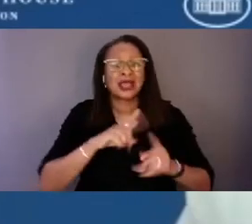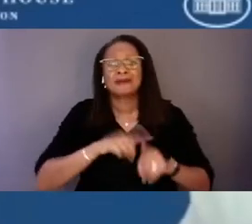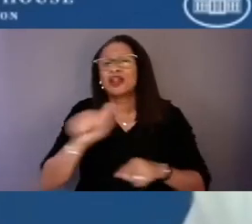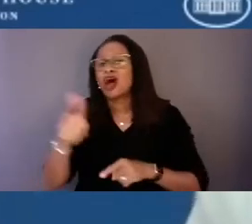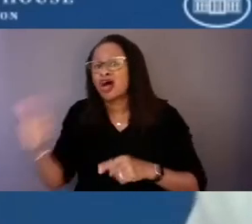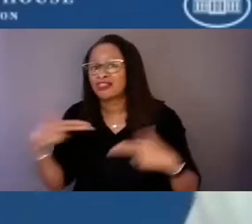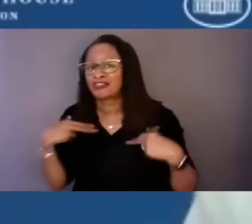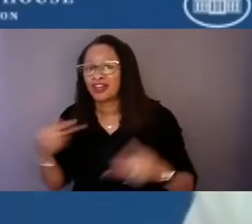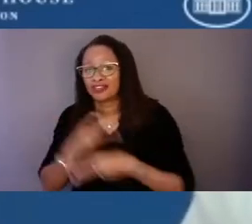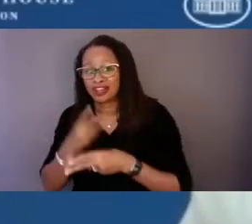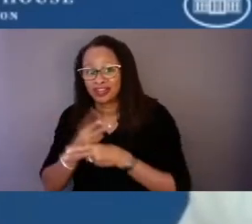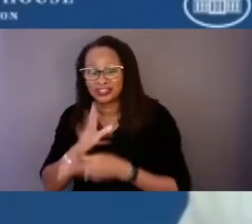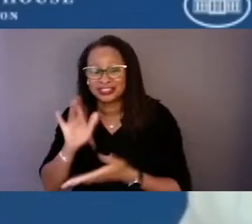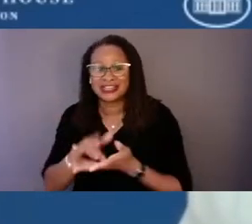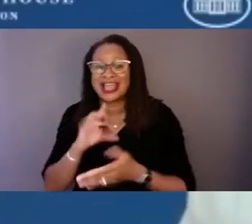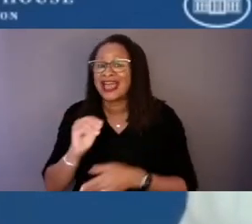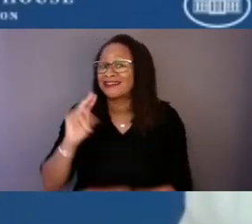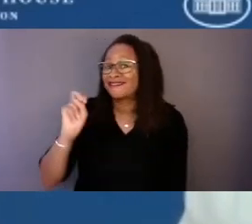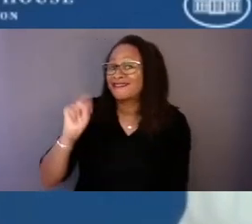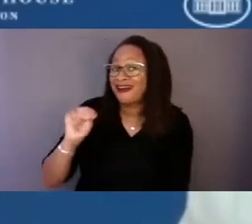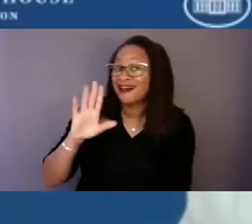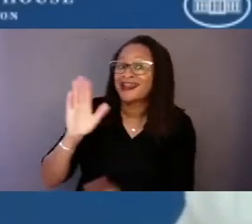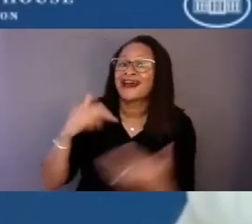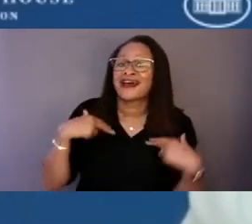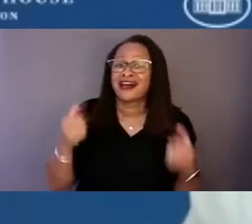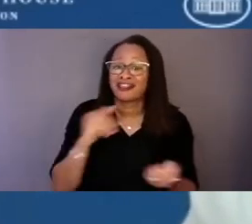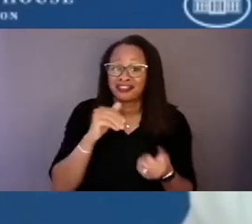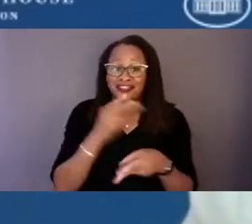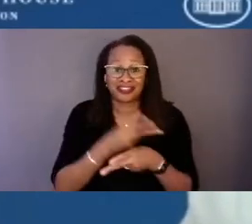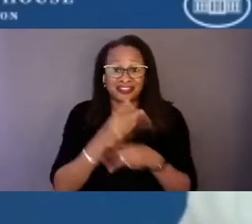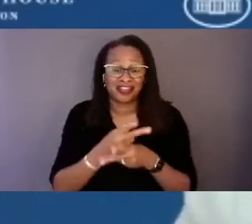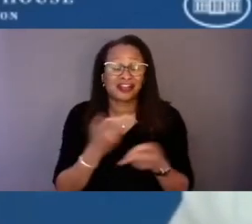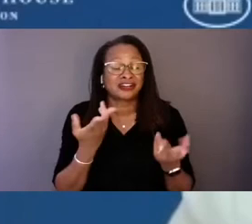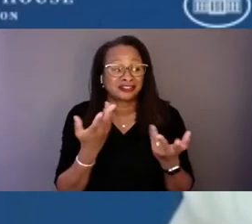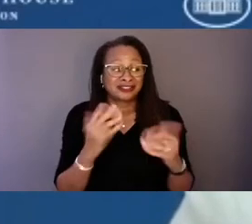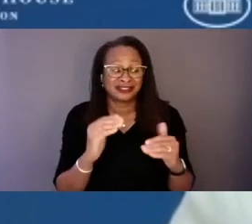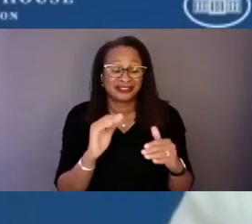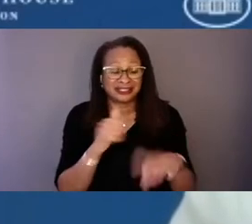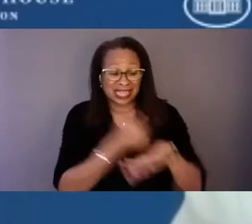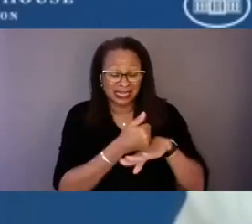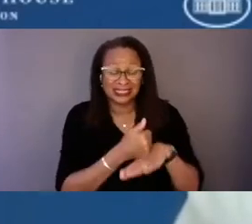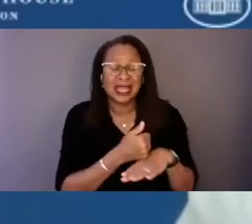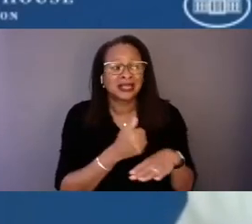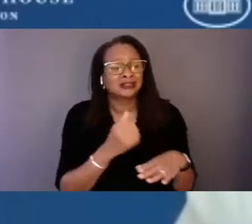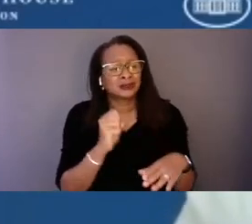to ensure that we are meeting people's needs where they are and so that we can get upstream